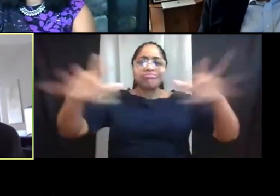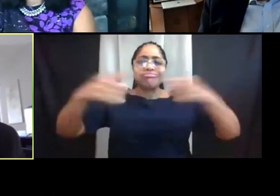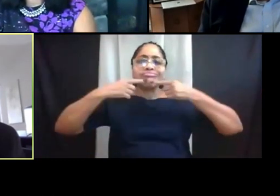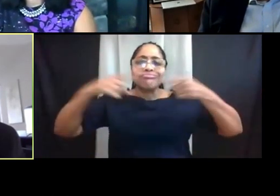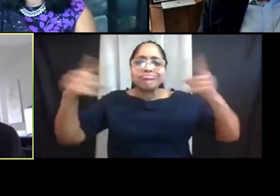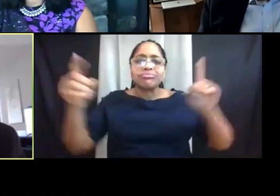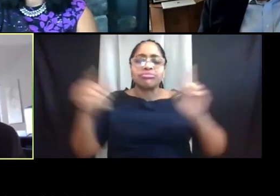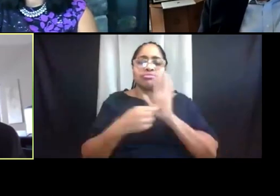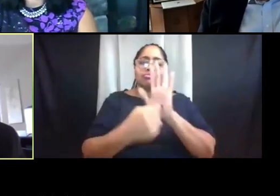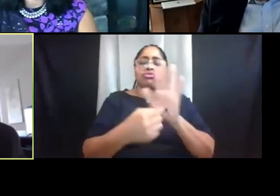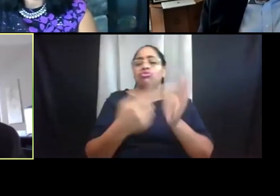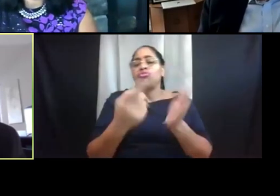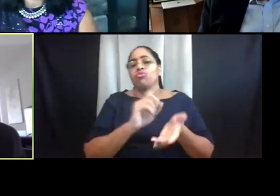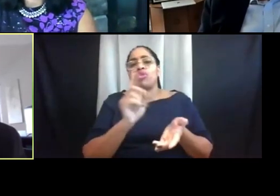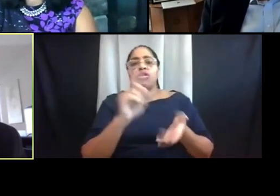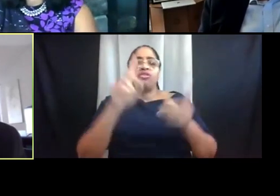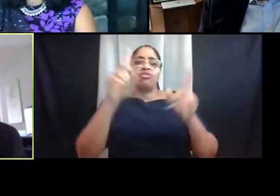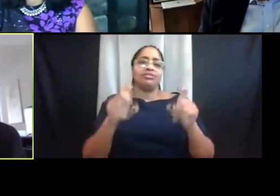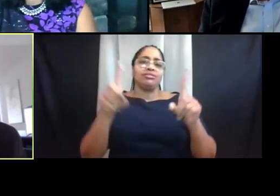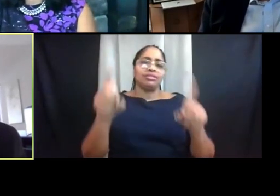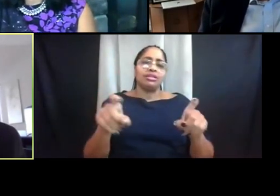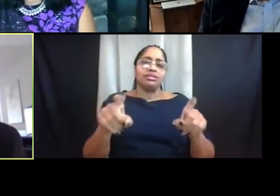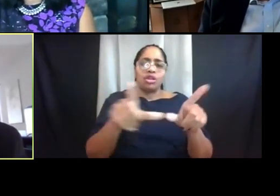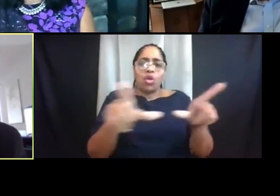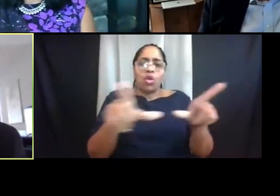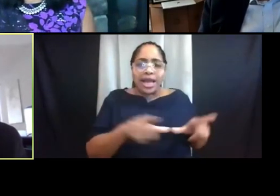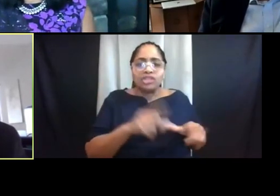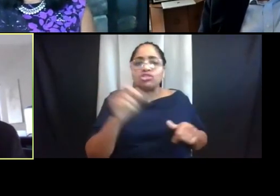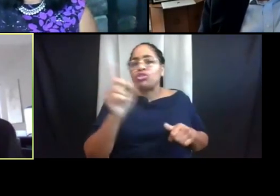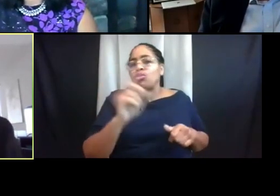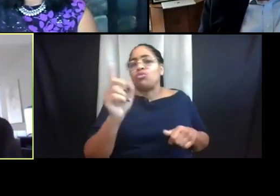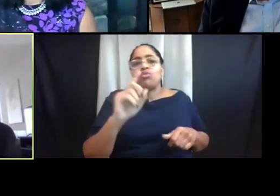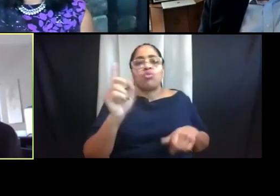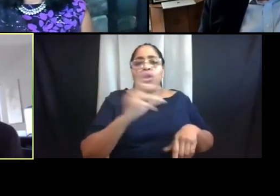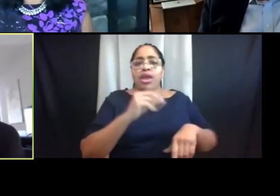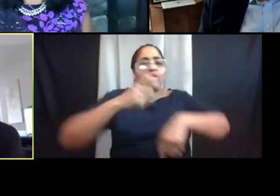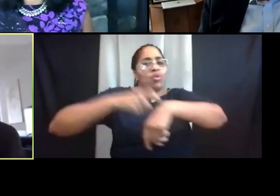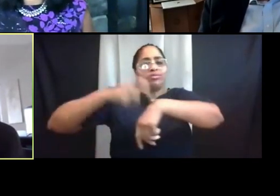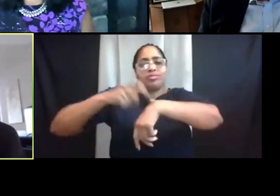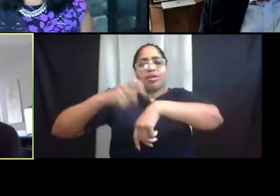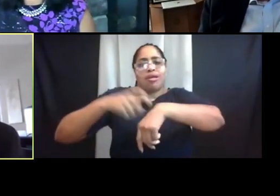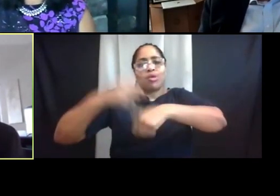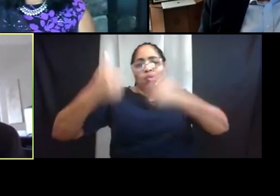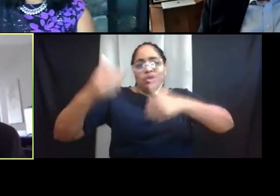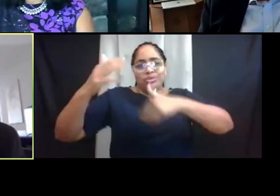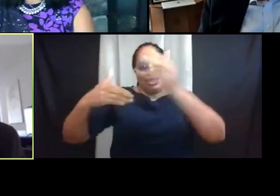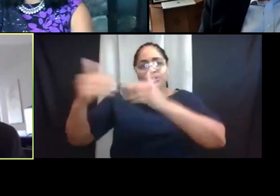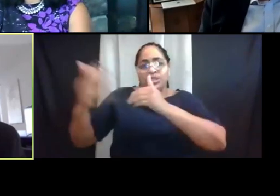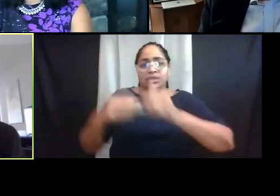and times for each building. Please also keep in mind some really important guidelines.